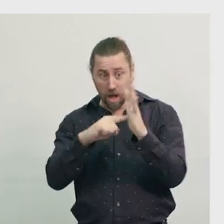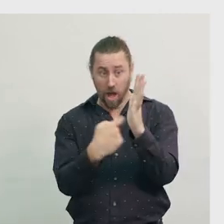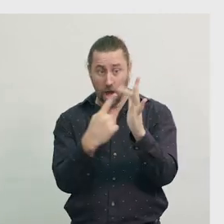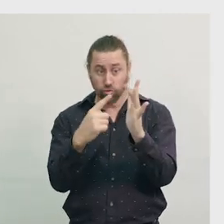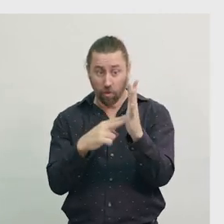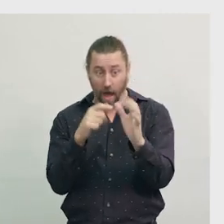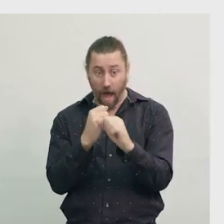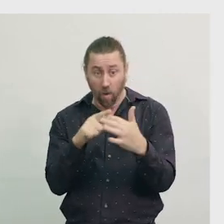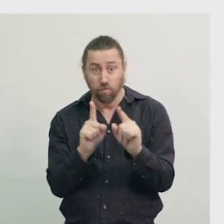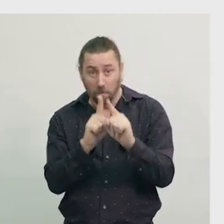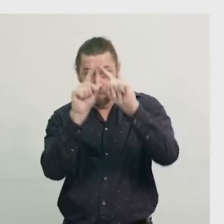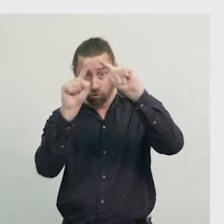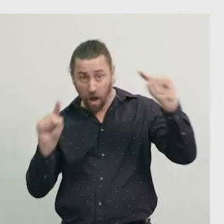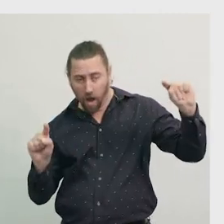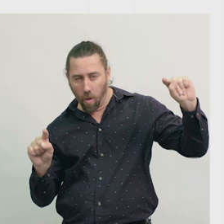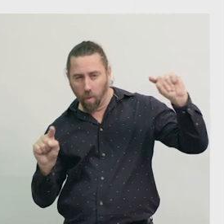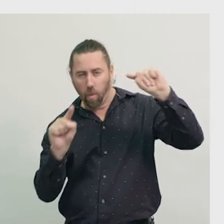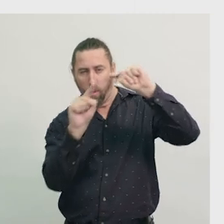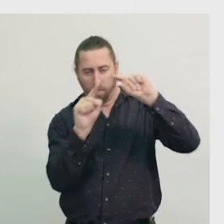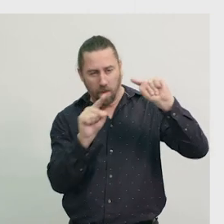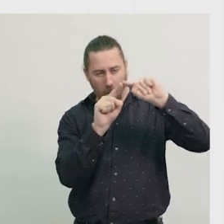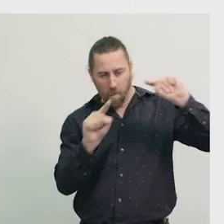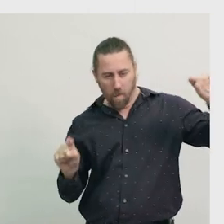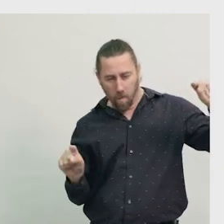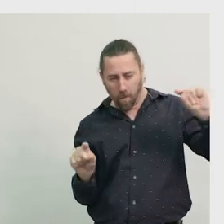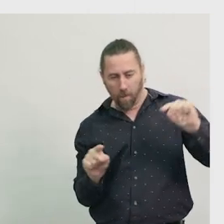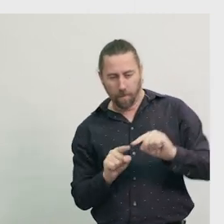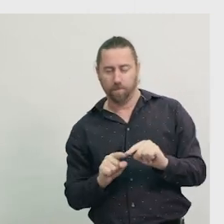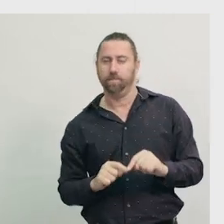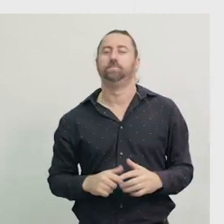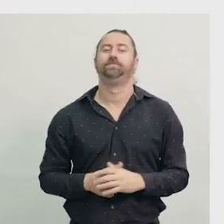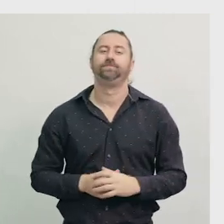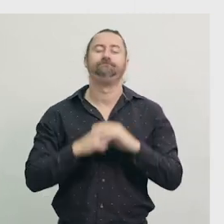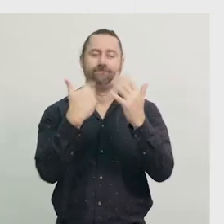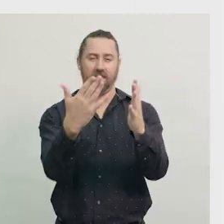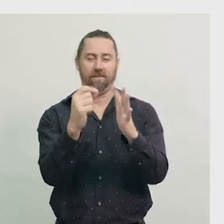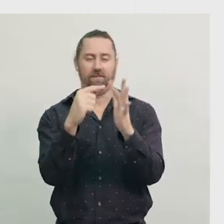Now, we can see two different triangles c ould have been used, to create the same shape.